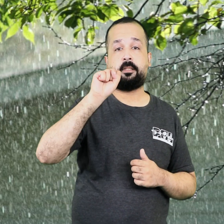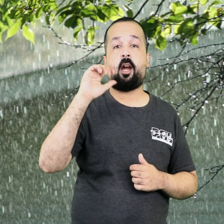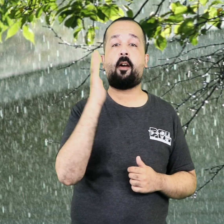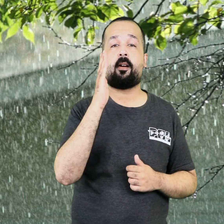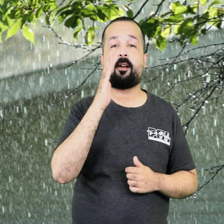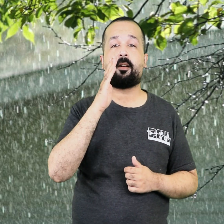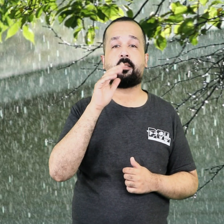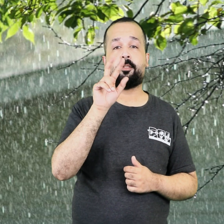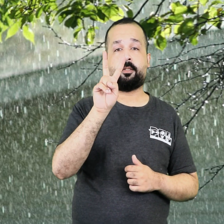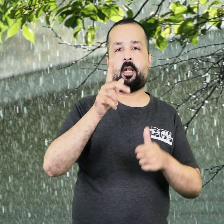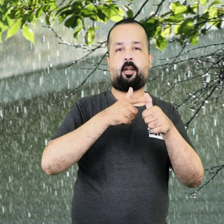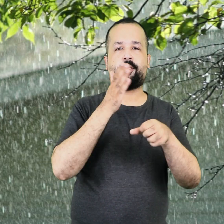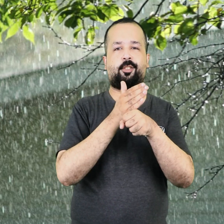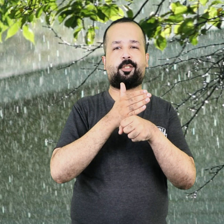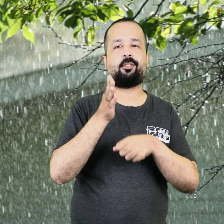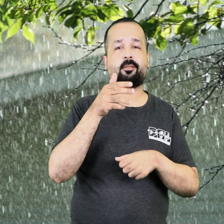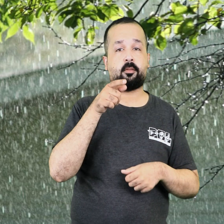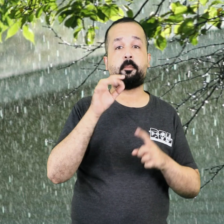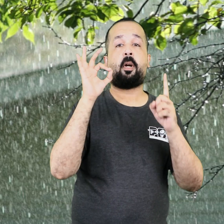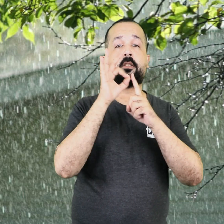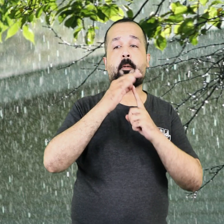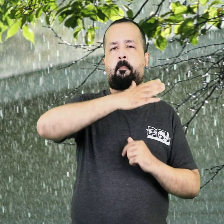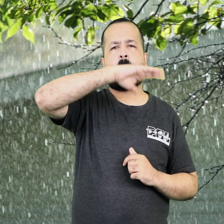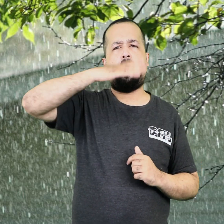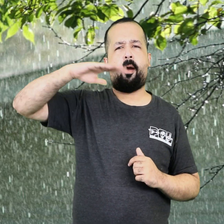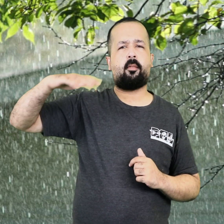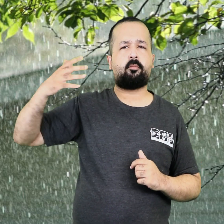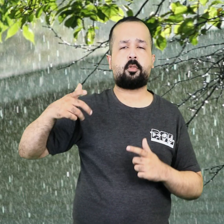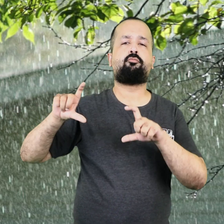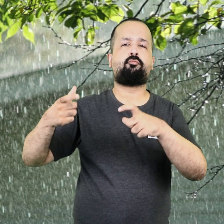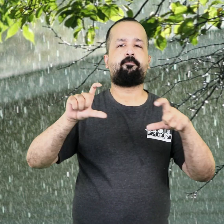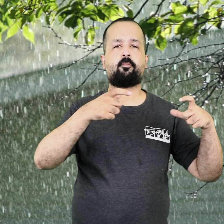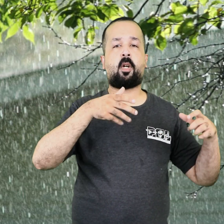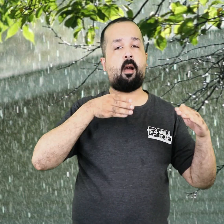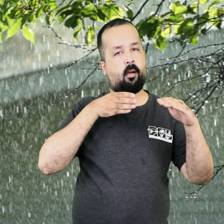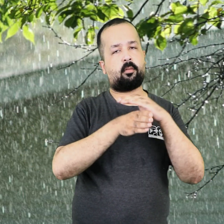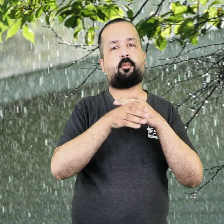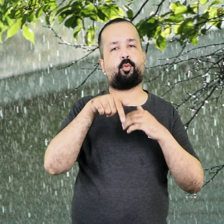Monsoon winds will enter the upper regions of the country on August 2.